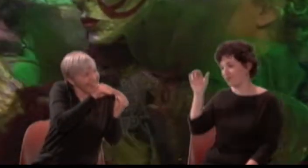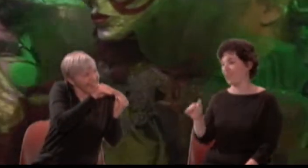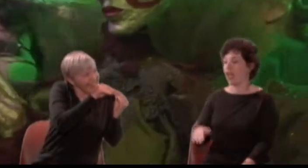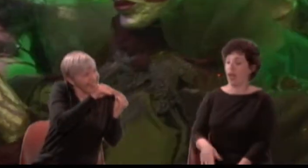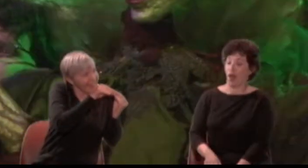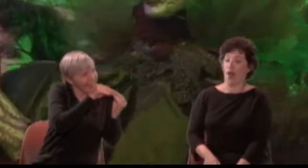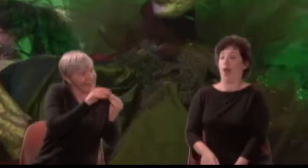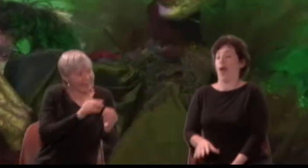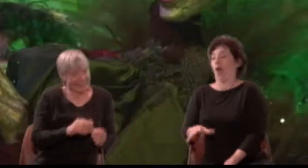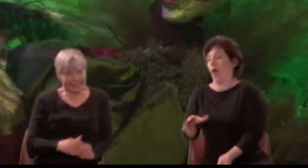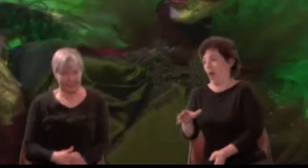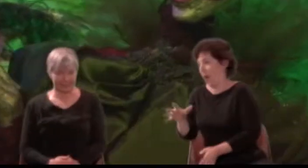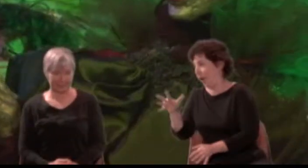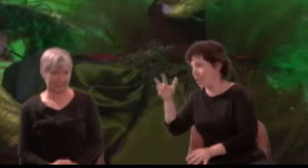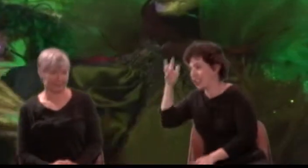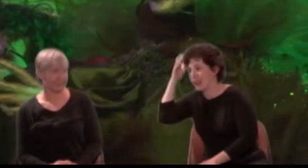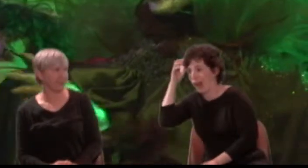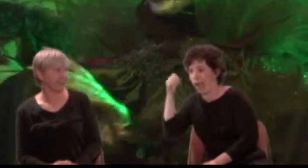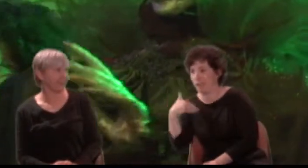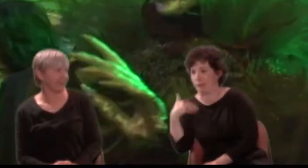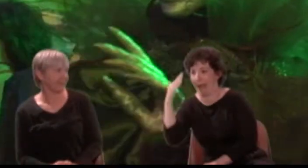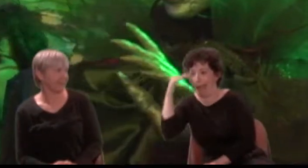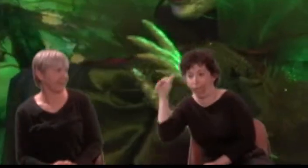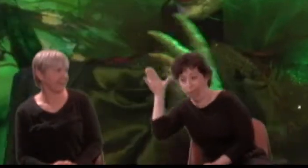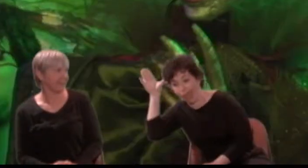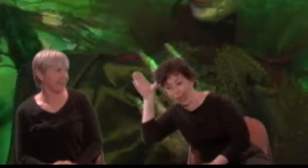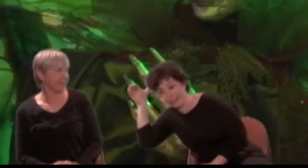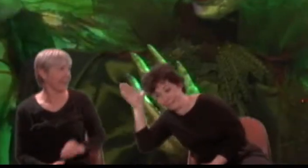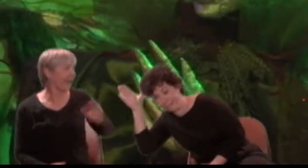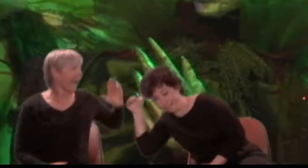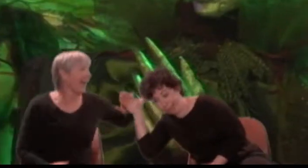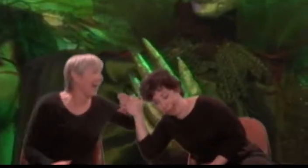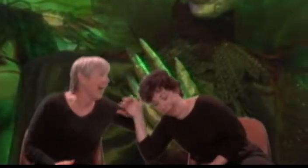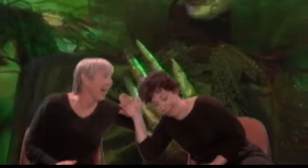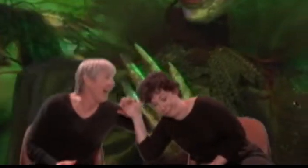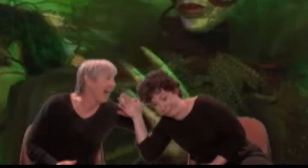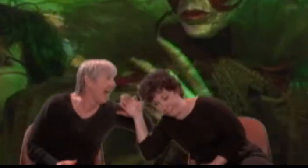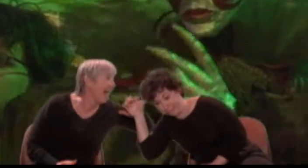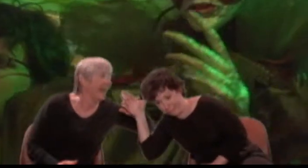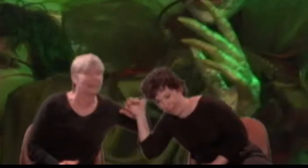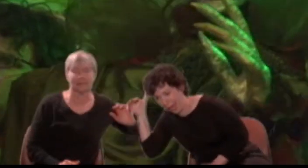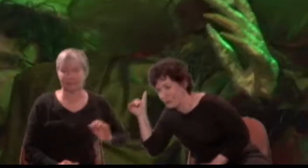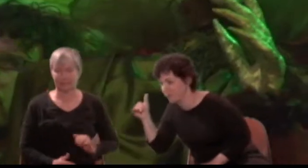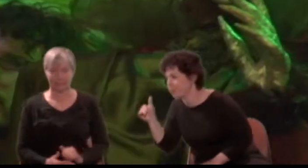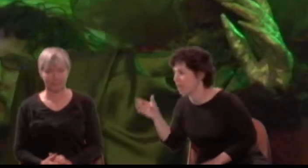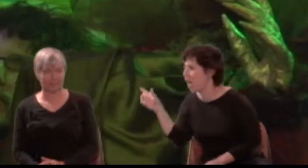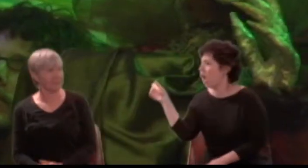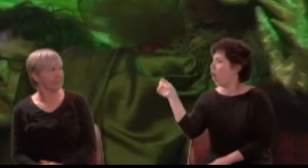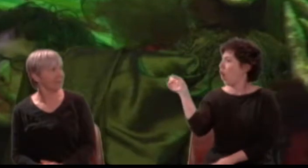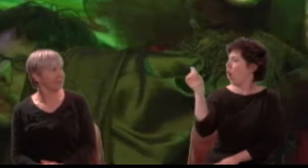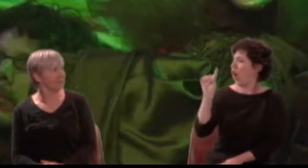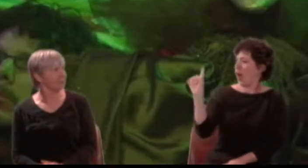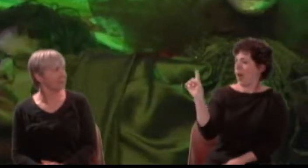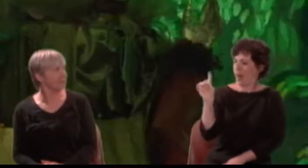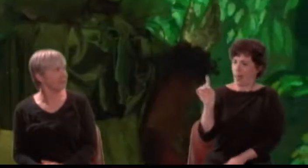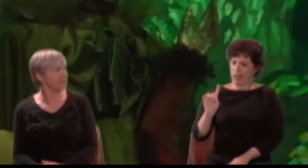Bottom: Scratch my head, Peaseblossom. Where's Monsieur Cobweb?